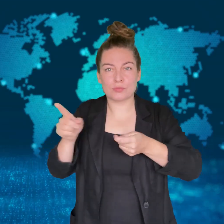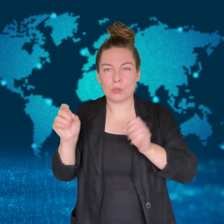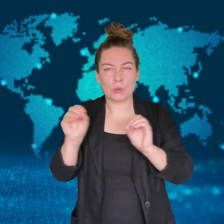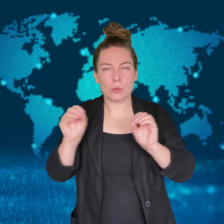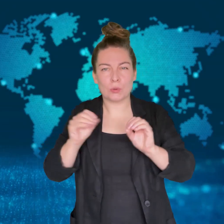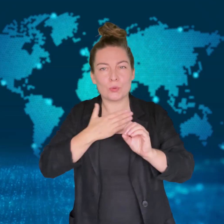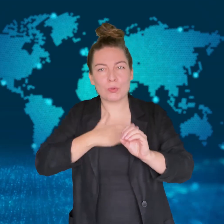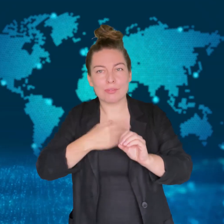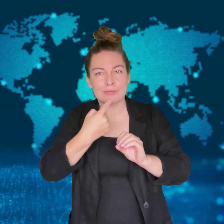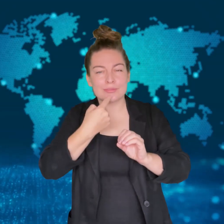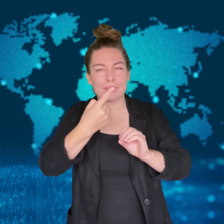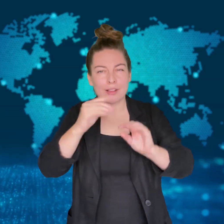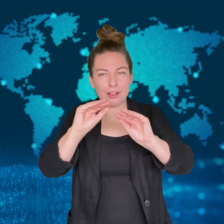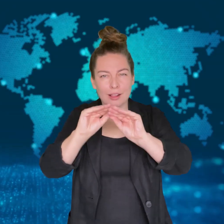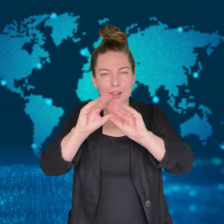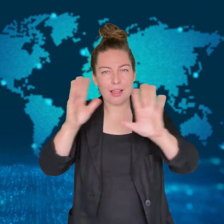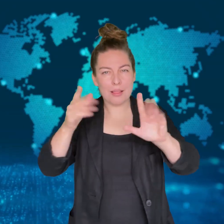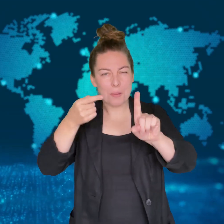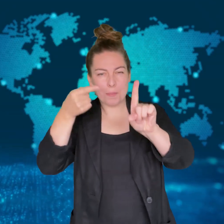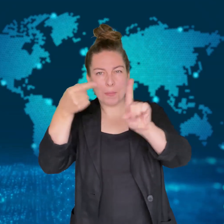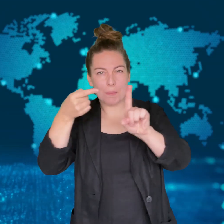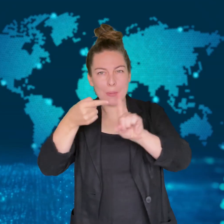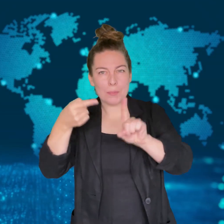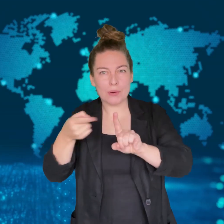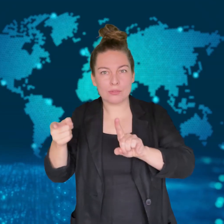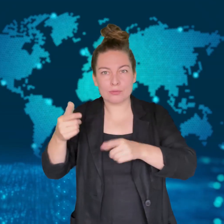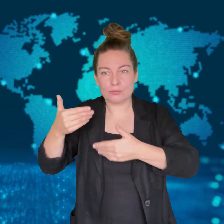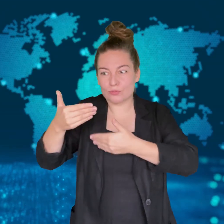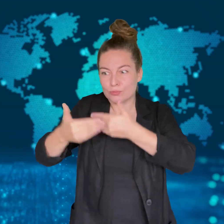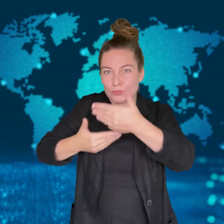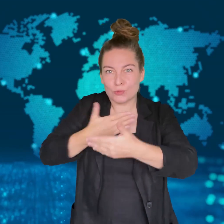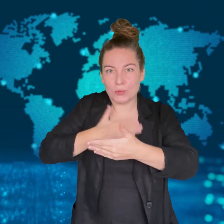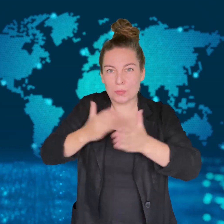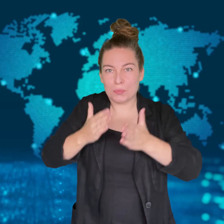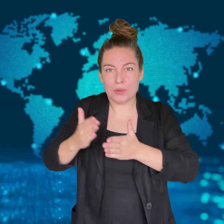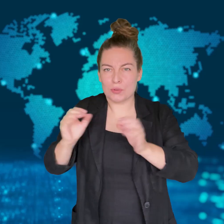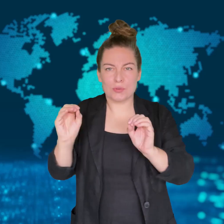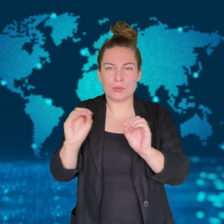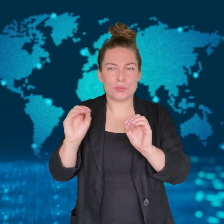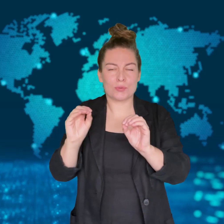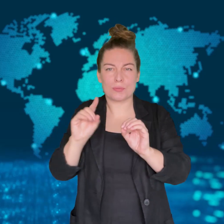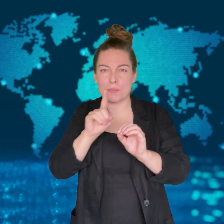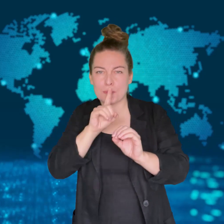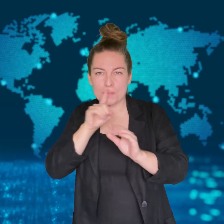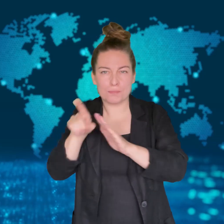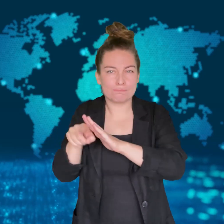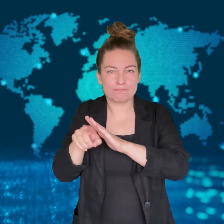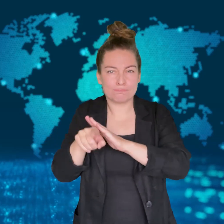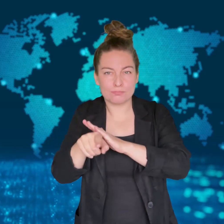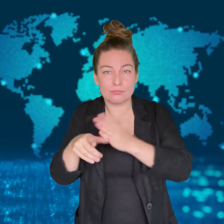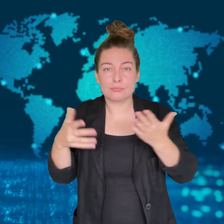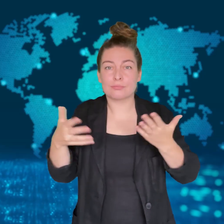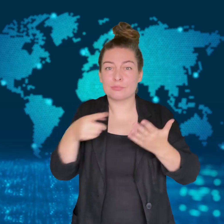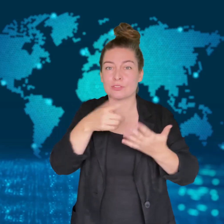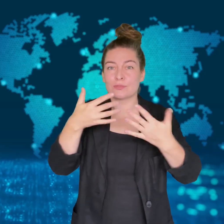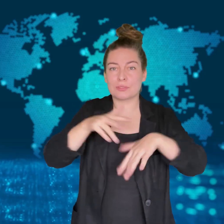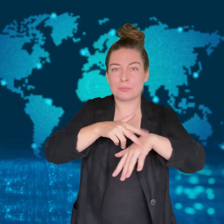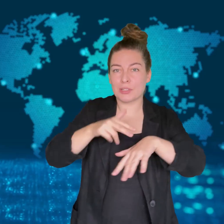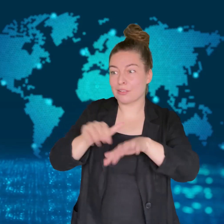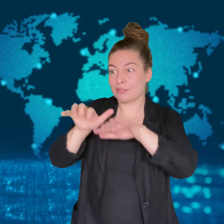On Saturday, police stood guard at the school.